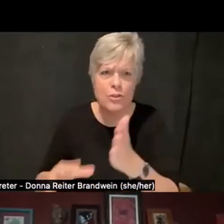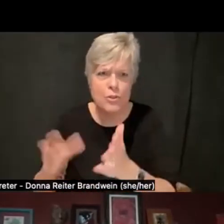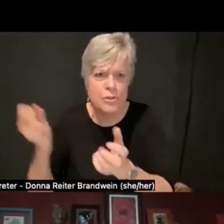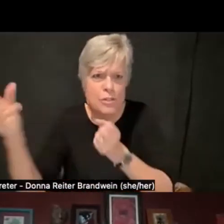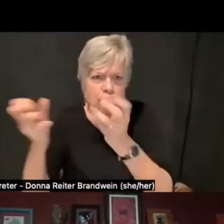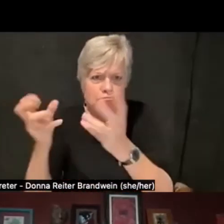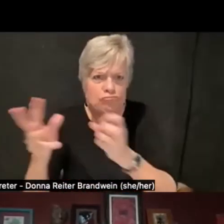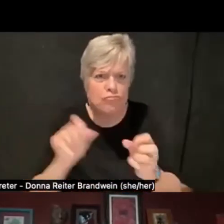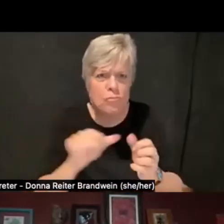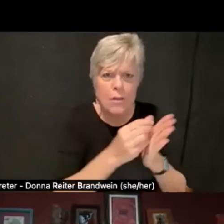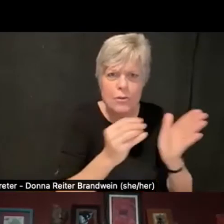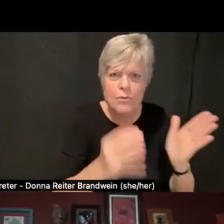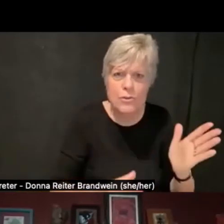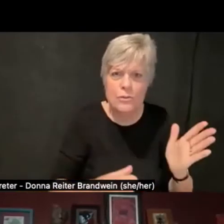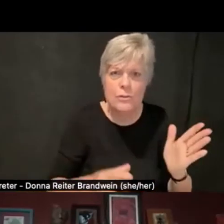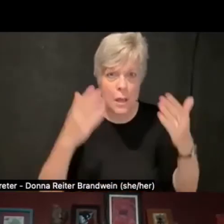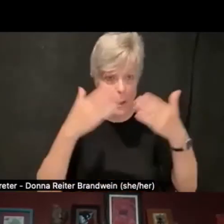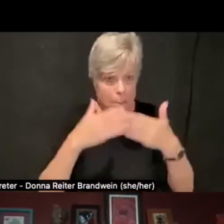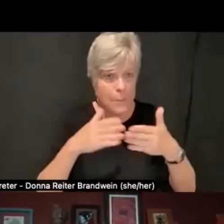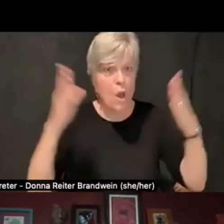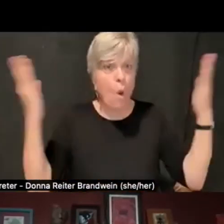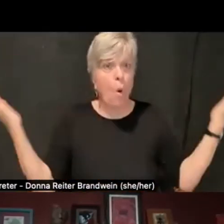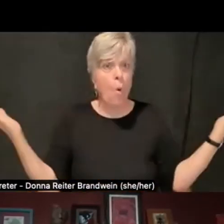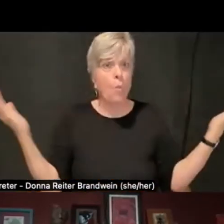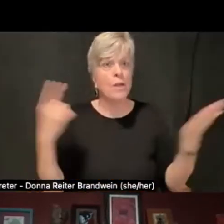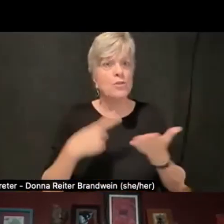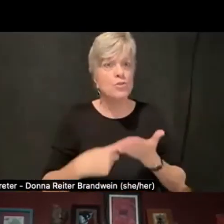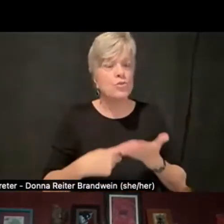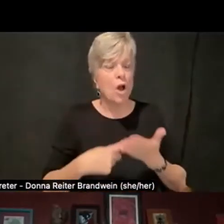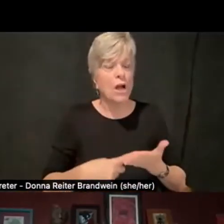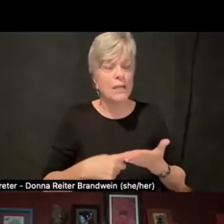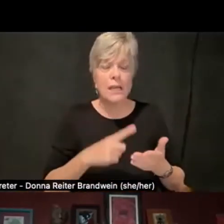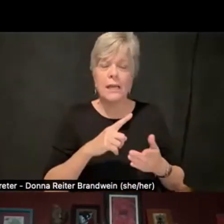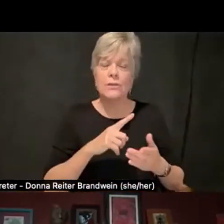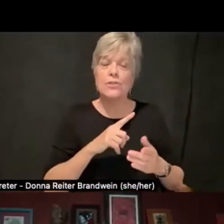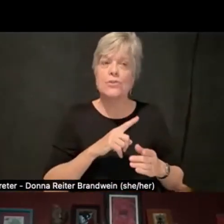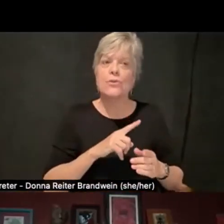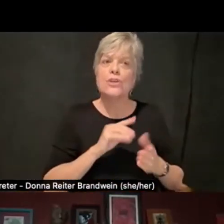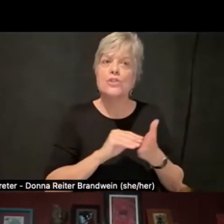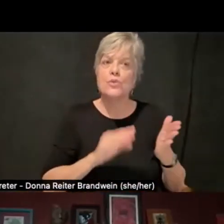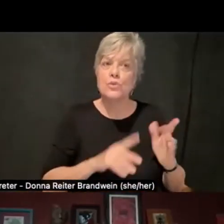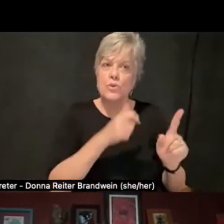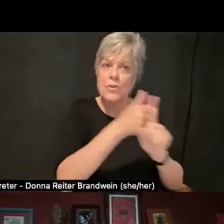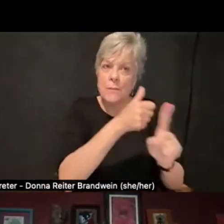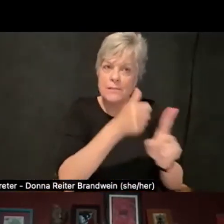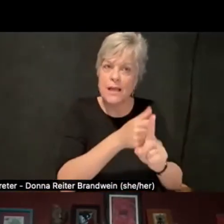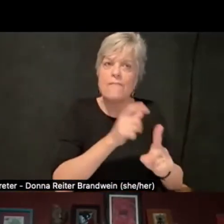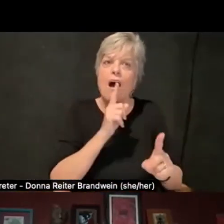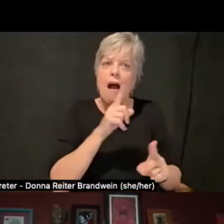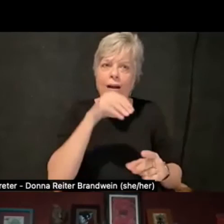who aren't in your same academic department or discipline, because a lot of times that diversity in thought,